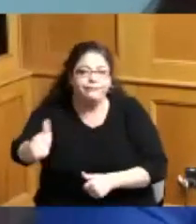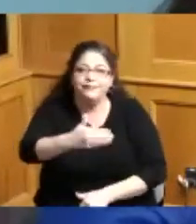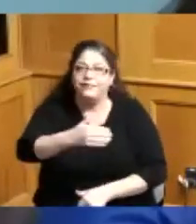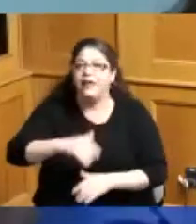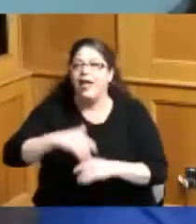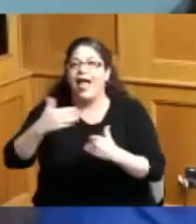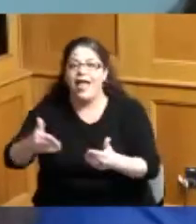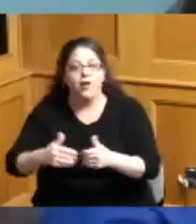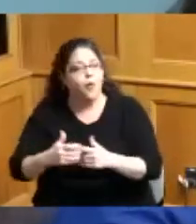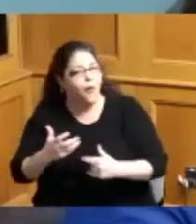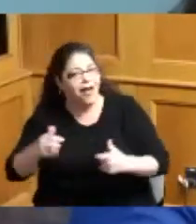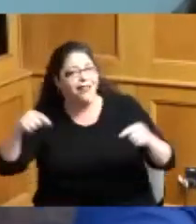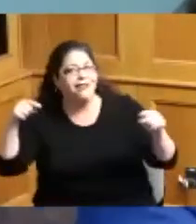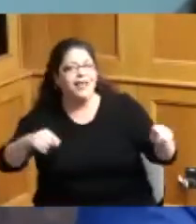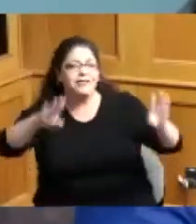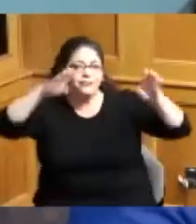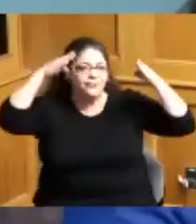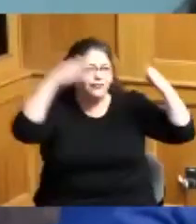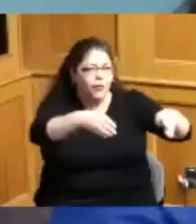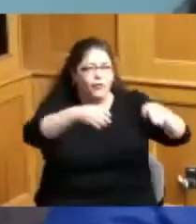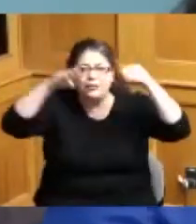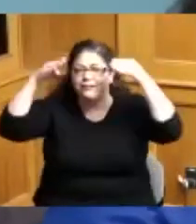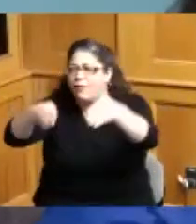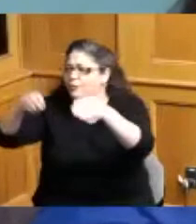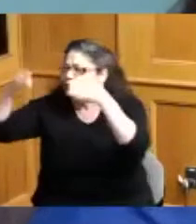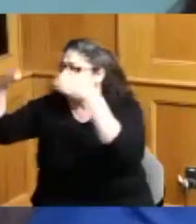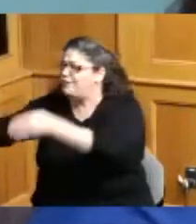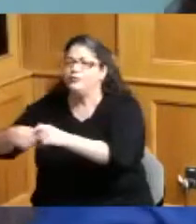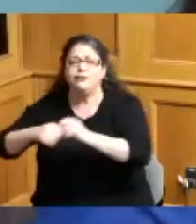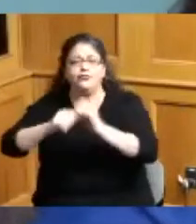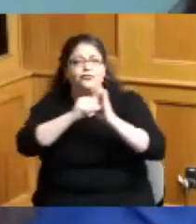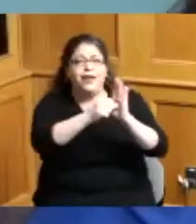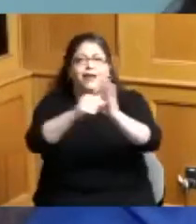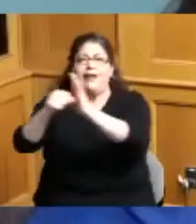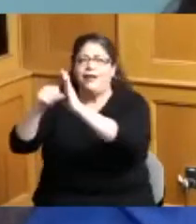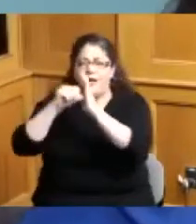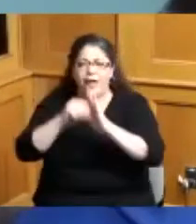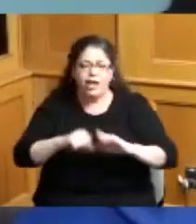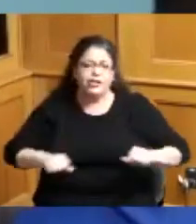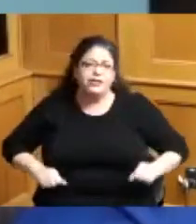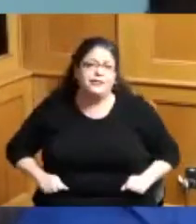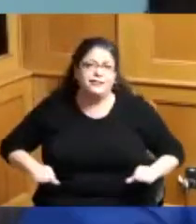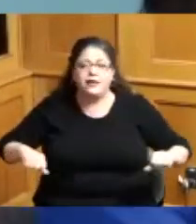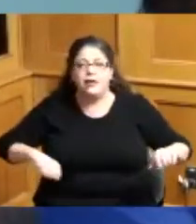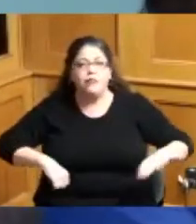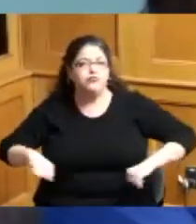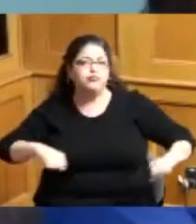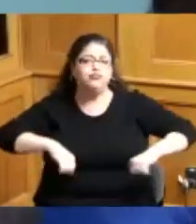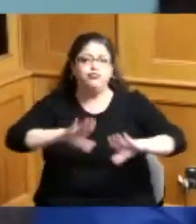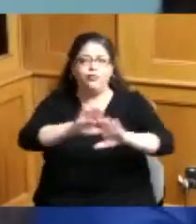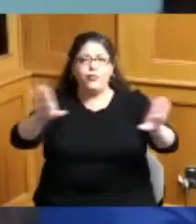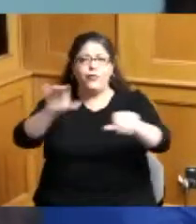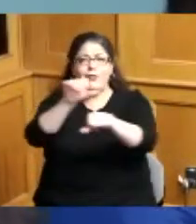we want this to be shared and social media to go on and on and on these accomplishments that